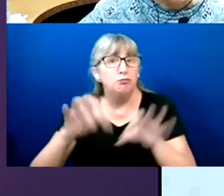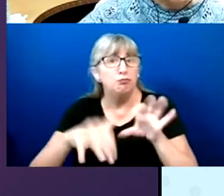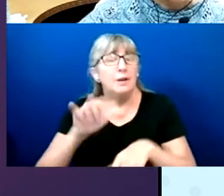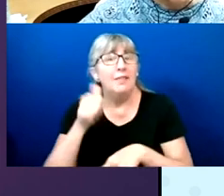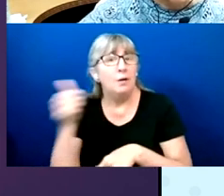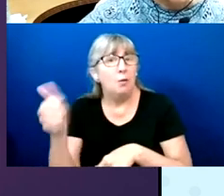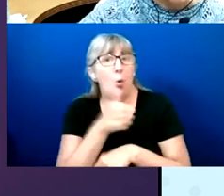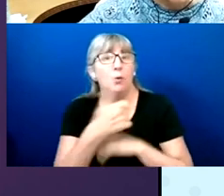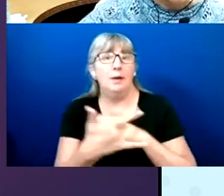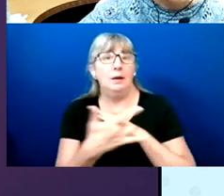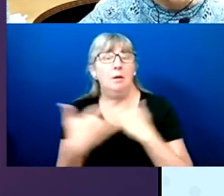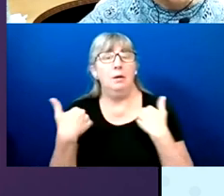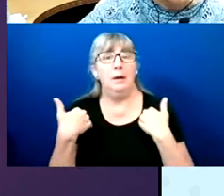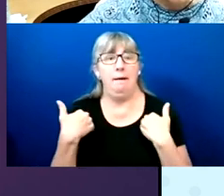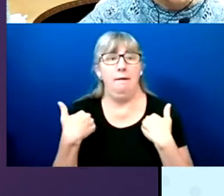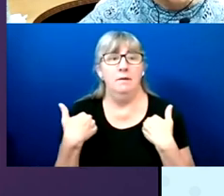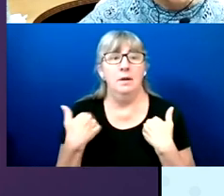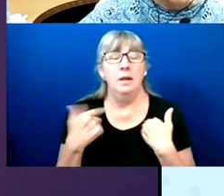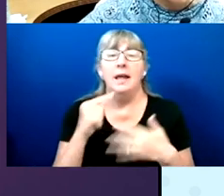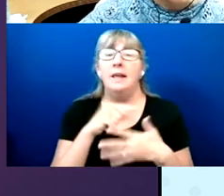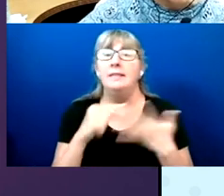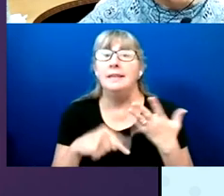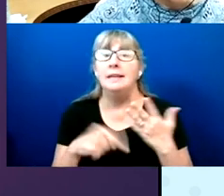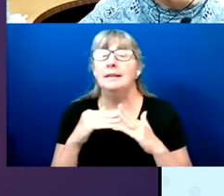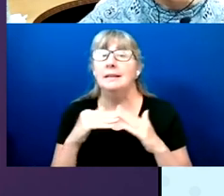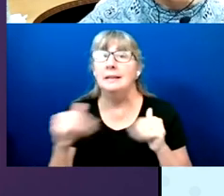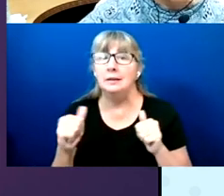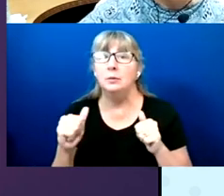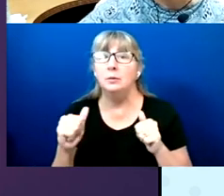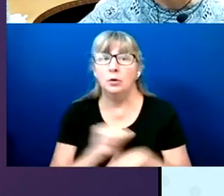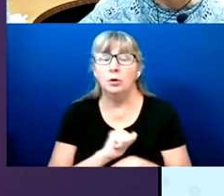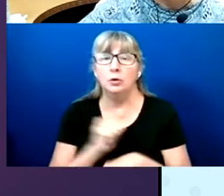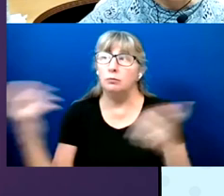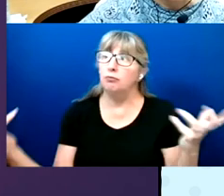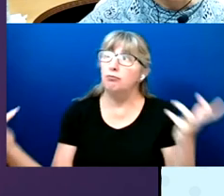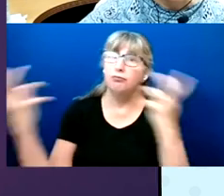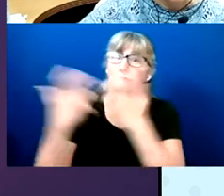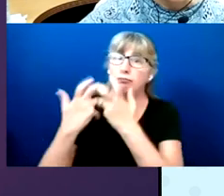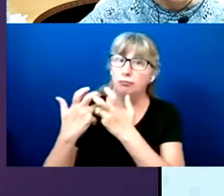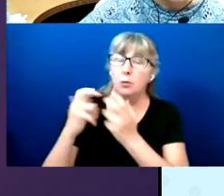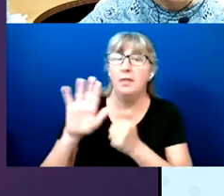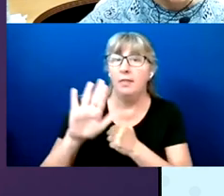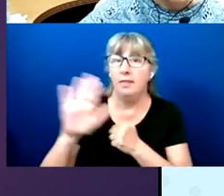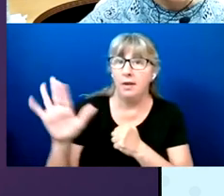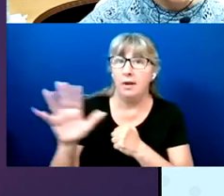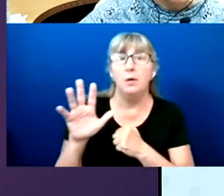And these systems are designed to comply with the Web Content Accessibility Guidelines.